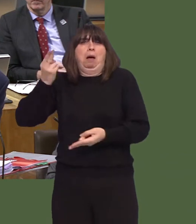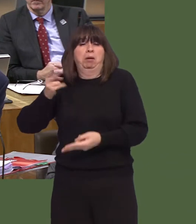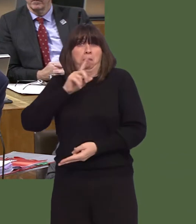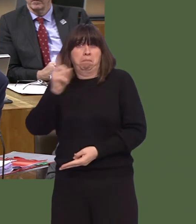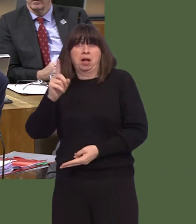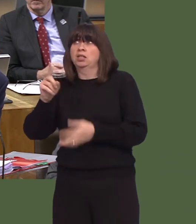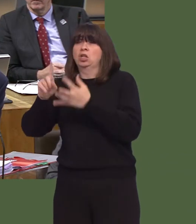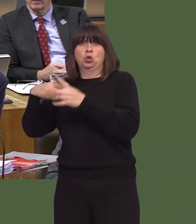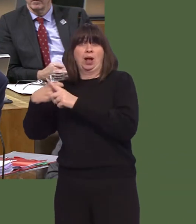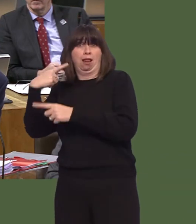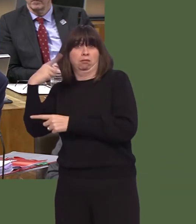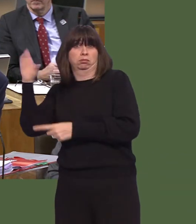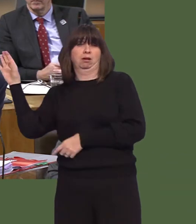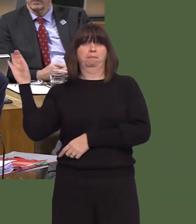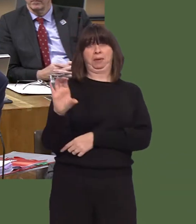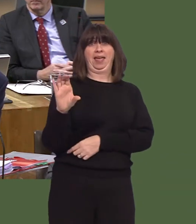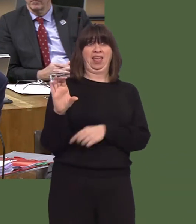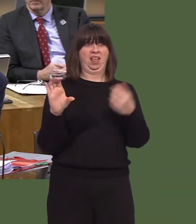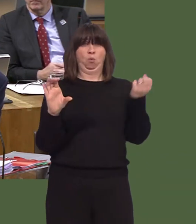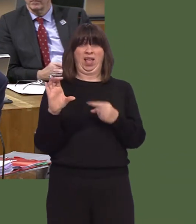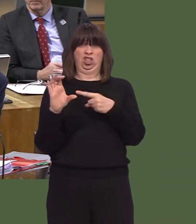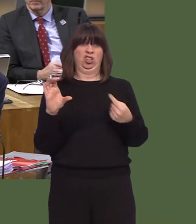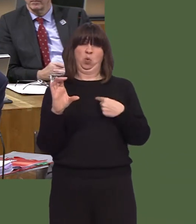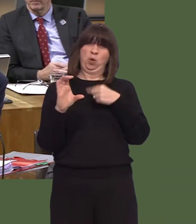fill in a gap that the UK Government itself has actually created.